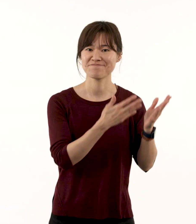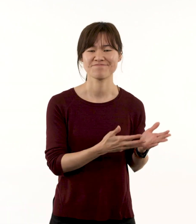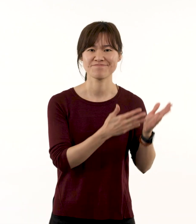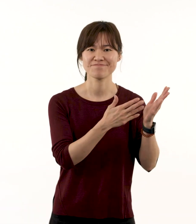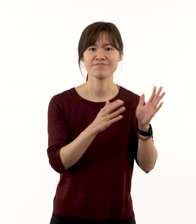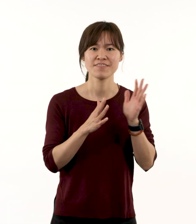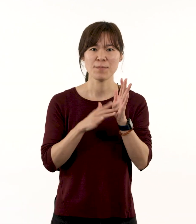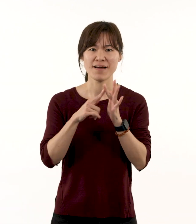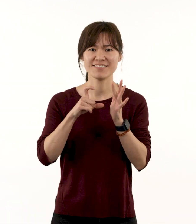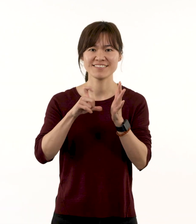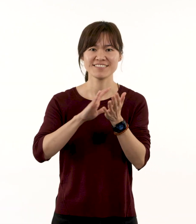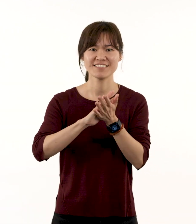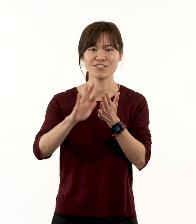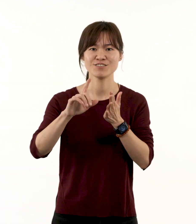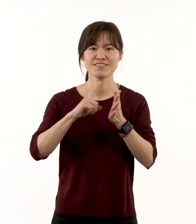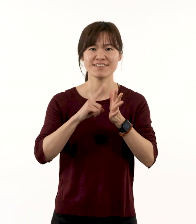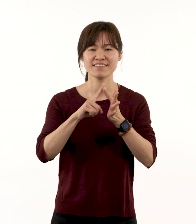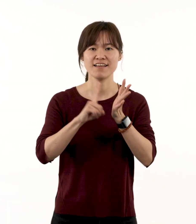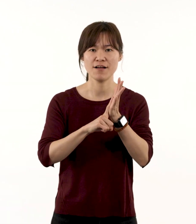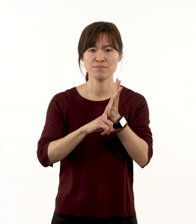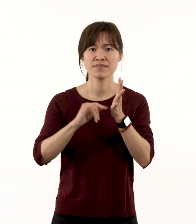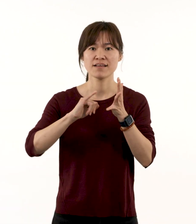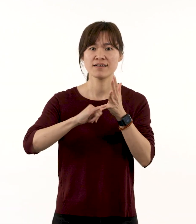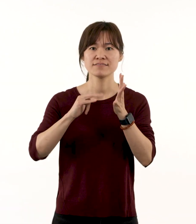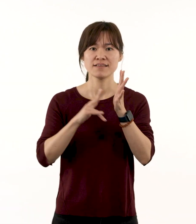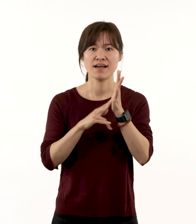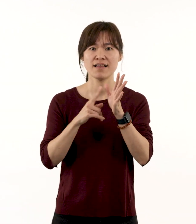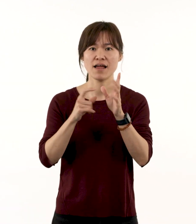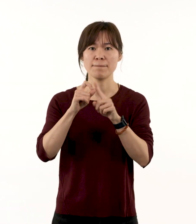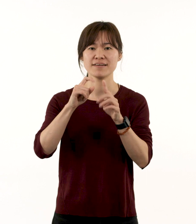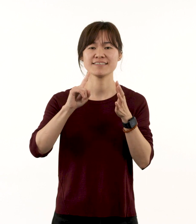Michael Snape's statement of this sculpture work.